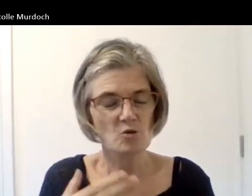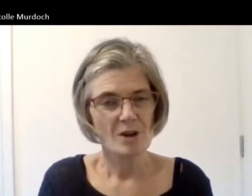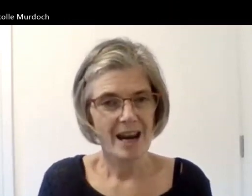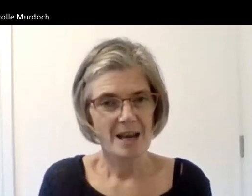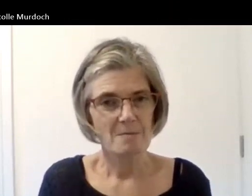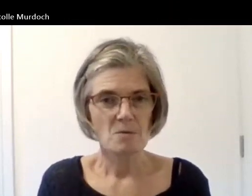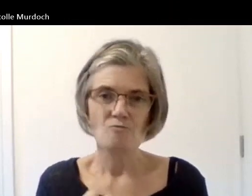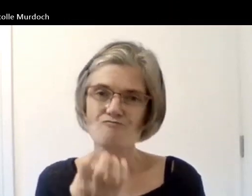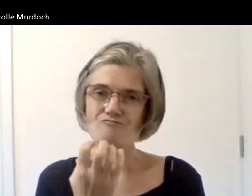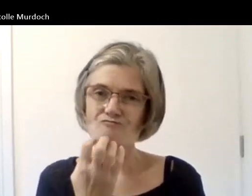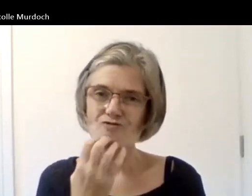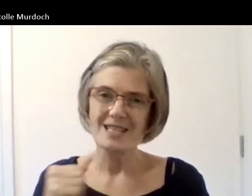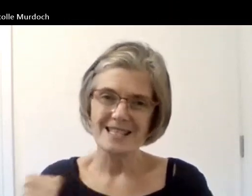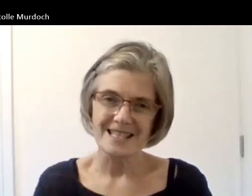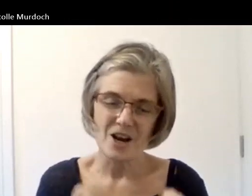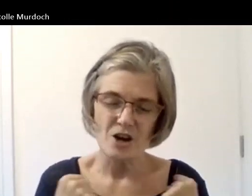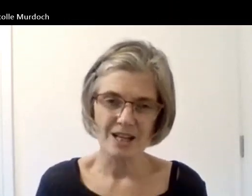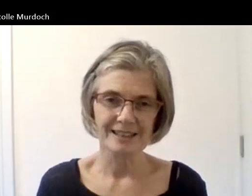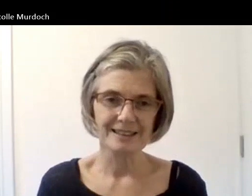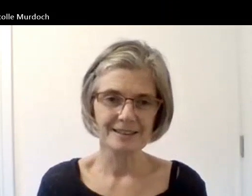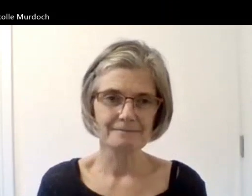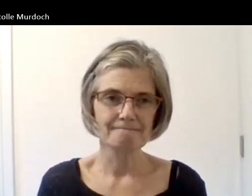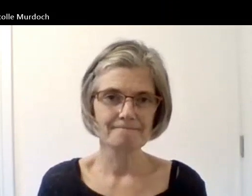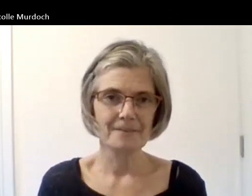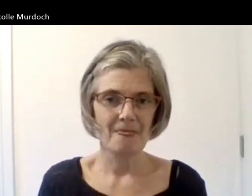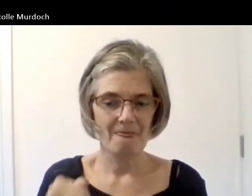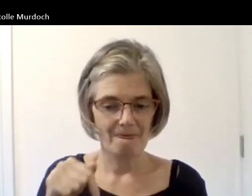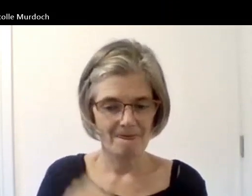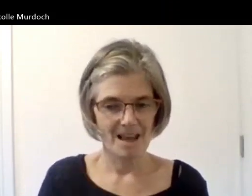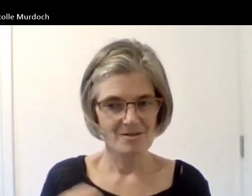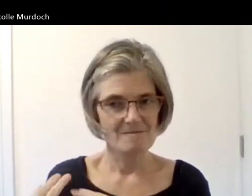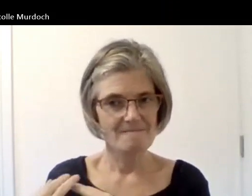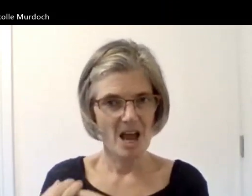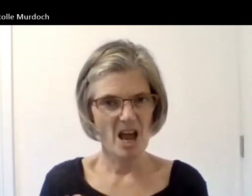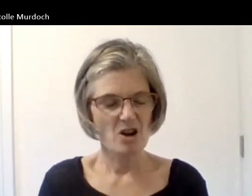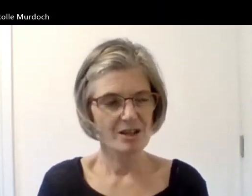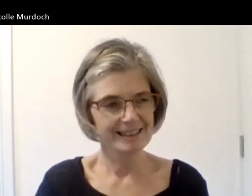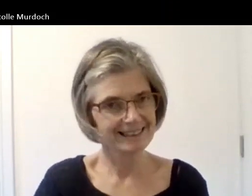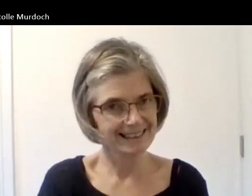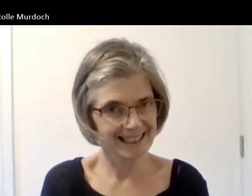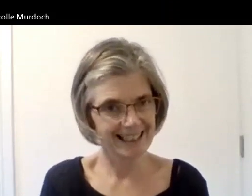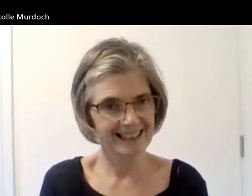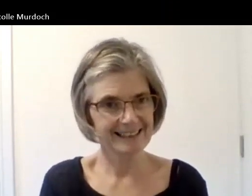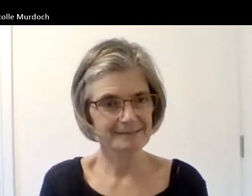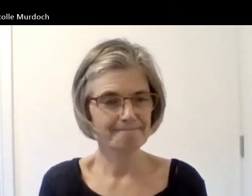Planet could be anything just one word that kind of your like number one on resilience for